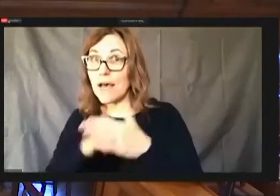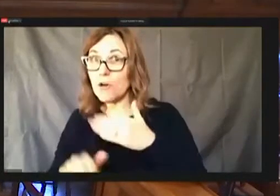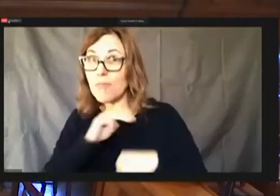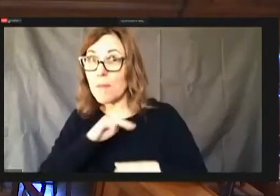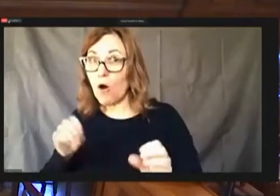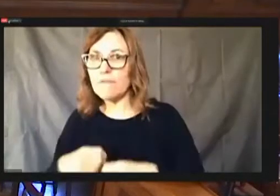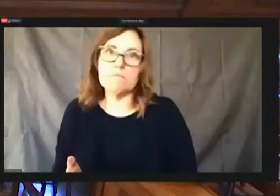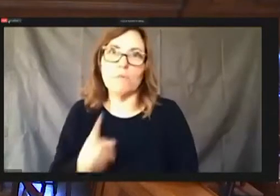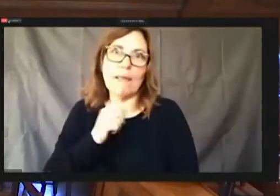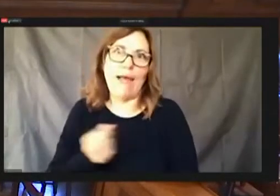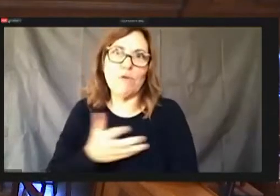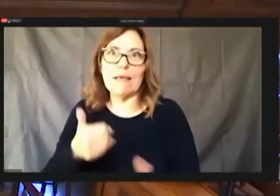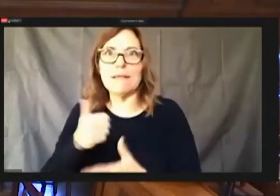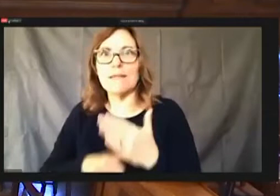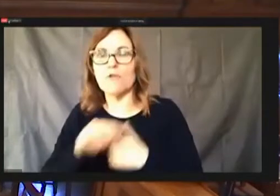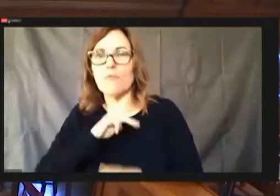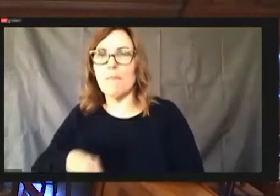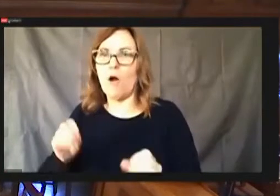No don't split hairs here.